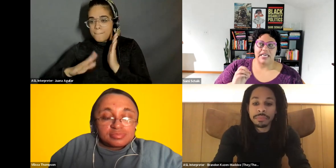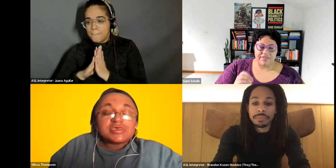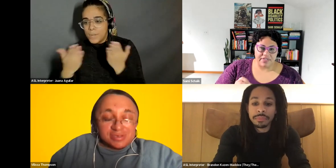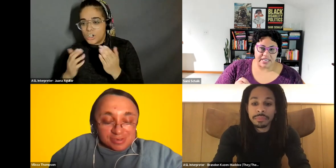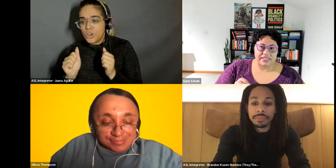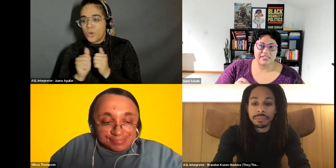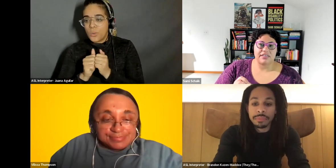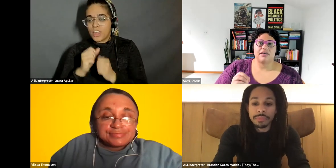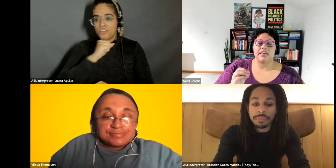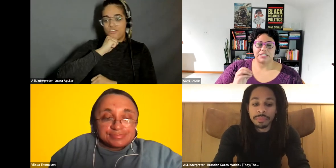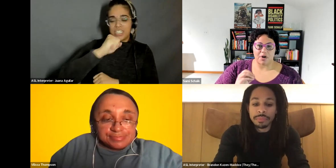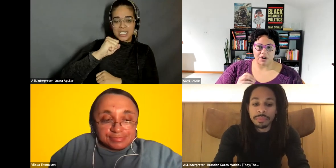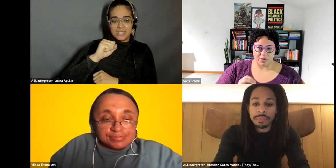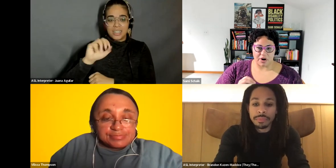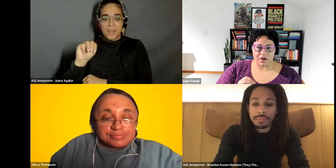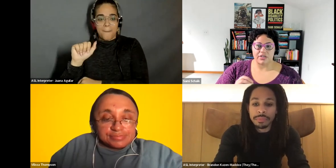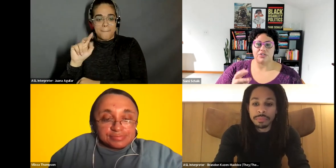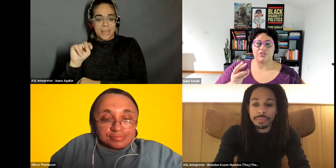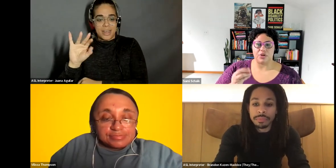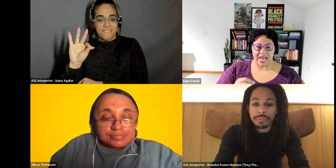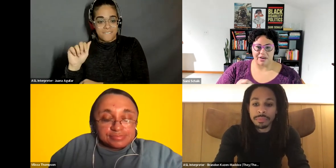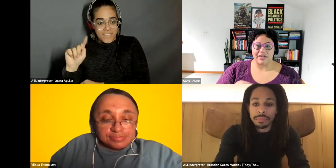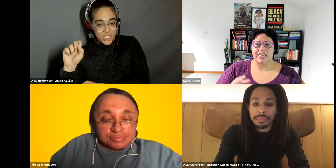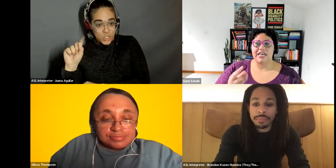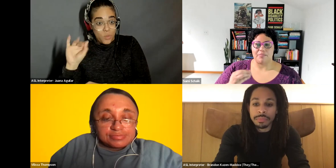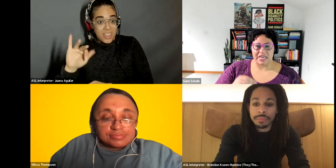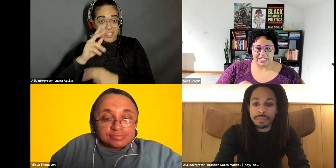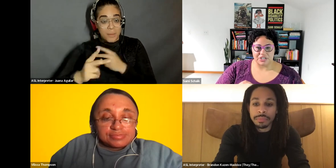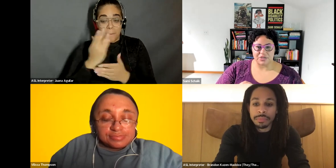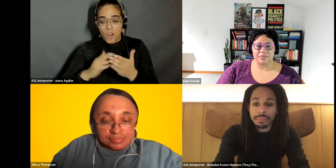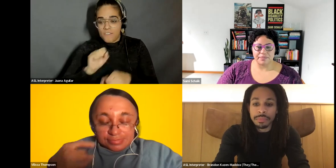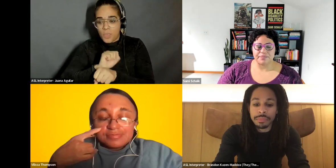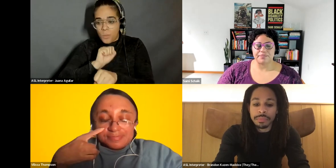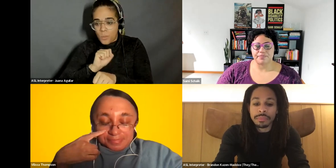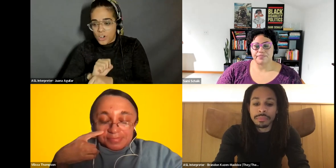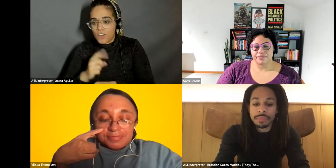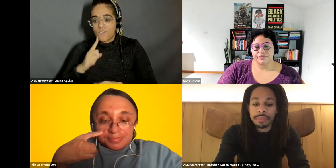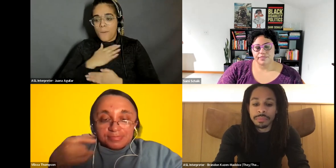Sami Schalk: even this is part of the work. So slow down and be intentional.